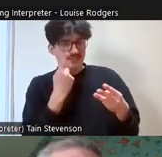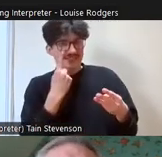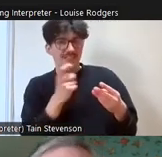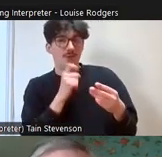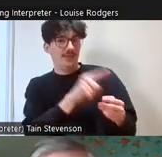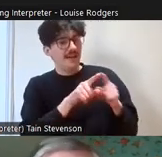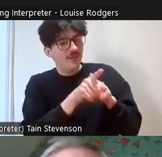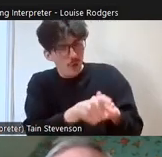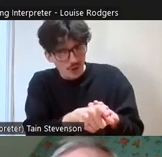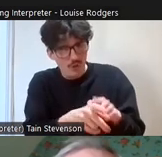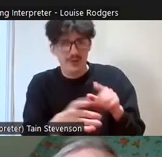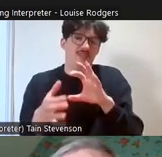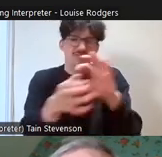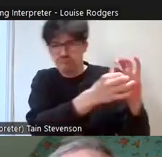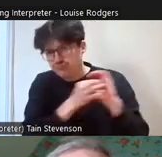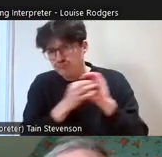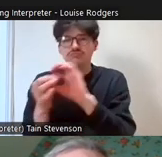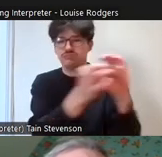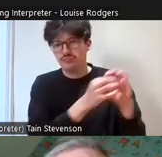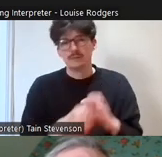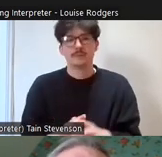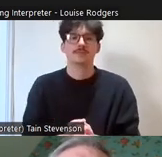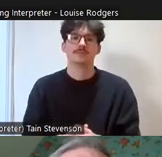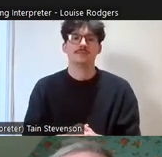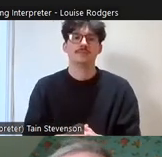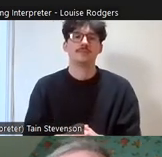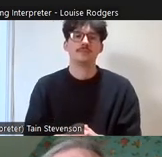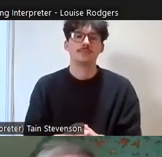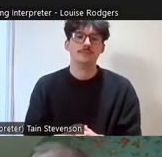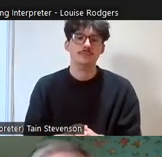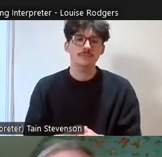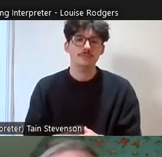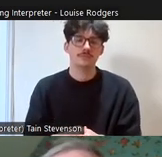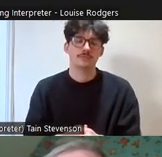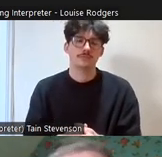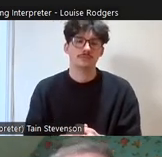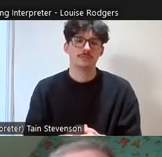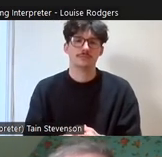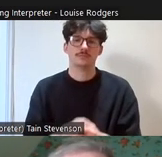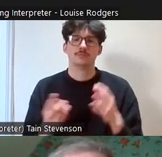well and we can chase people up through routes like that. Another example of how the photos